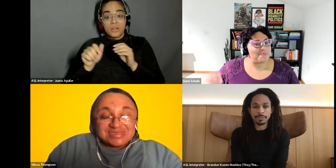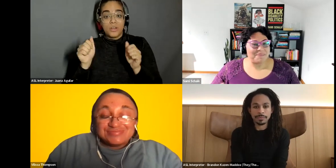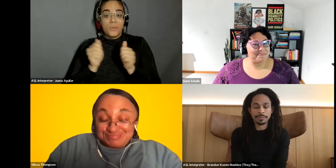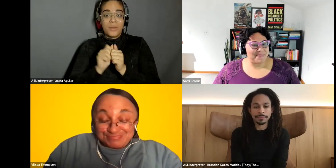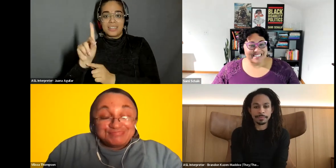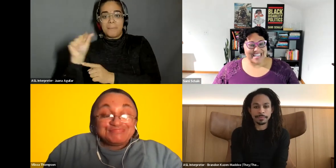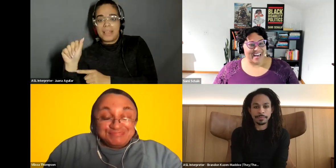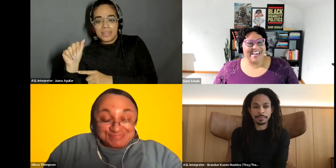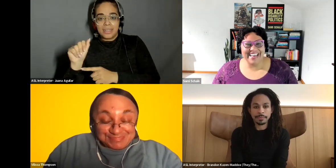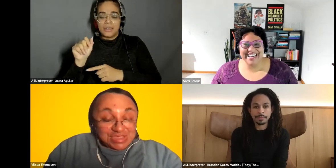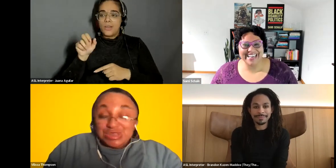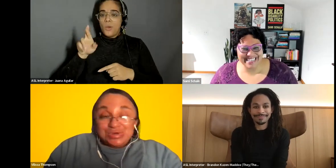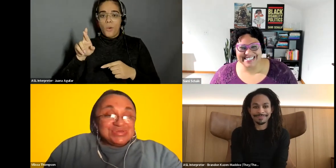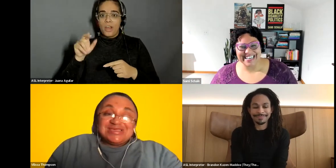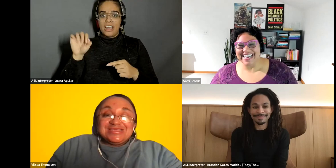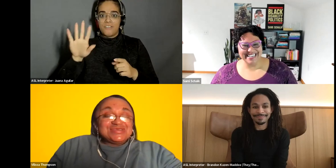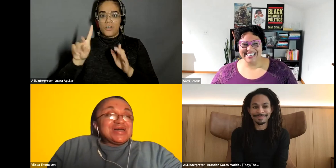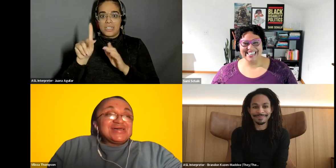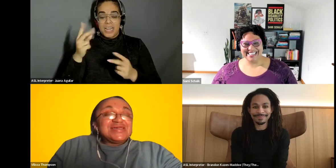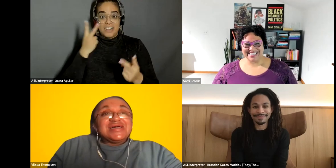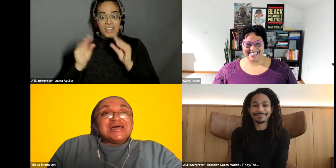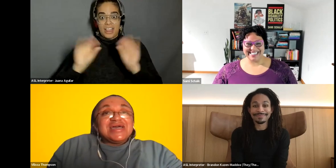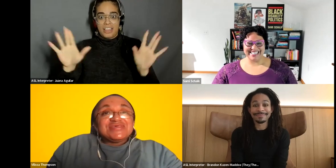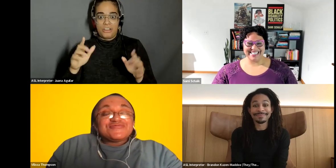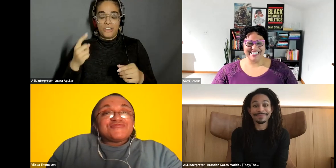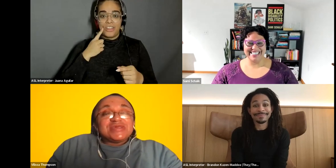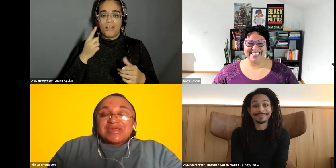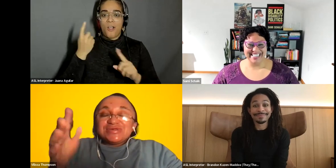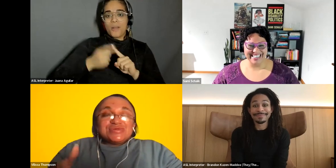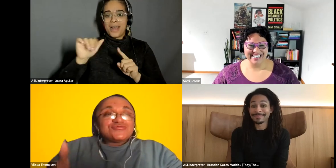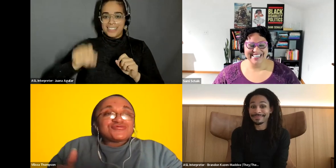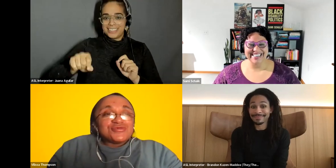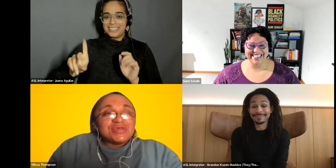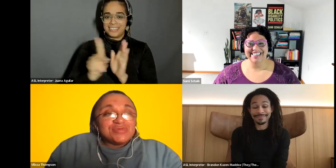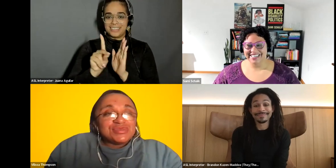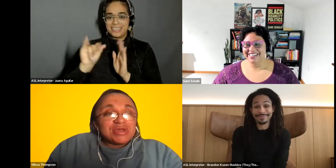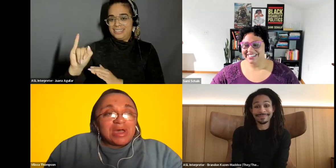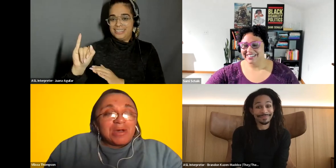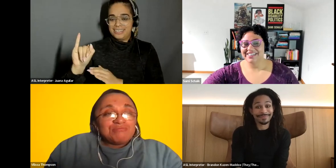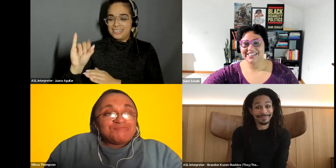Vilissa Thompson: No, it is not, and it's funny like here in your story. It made me think about.